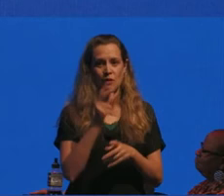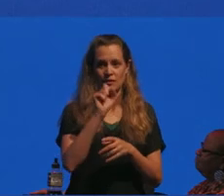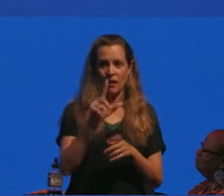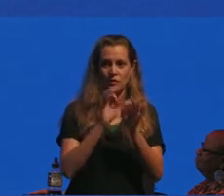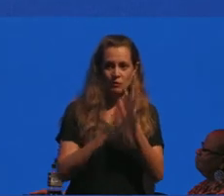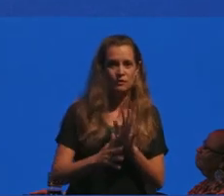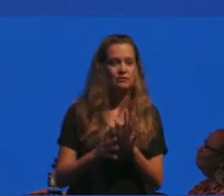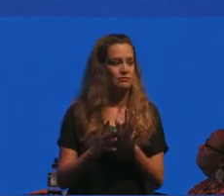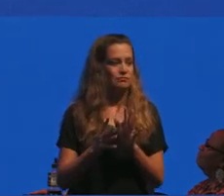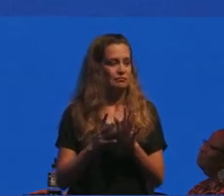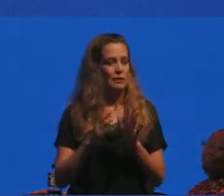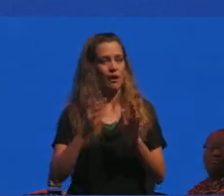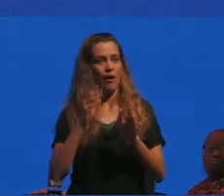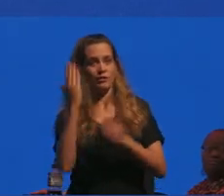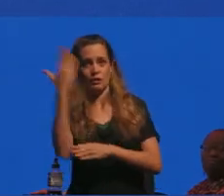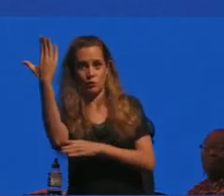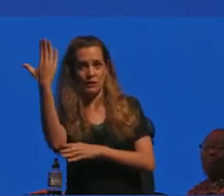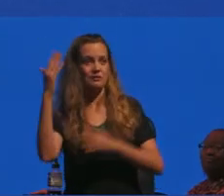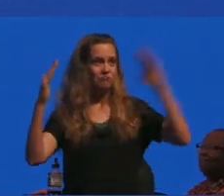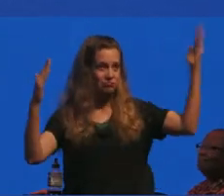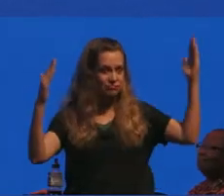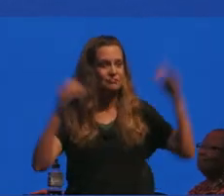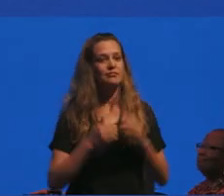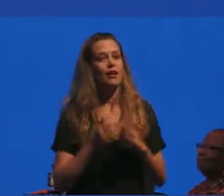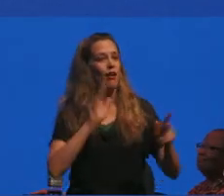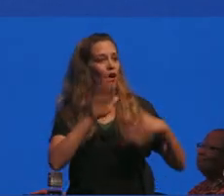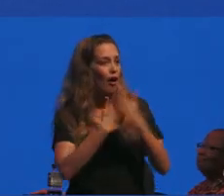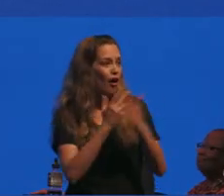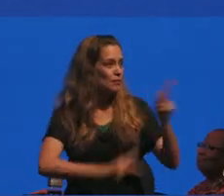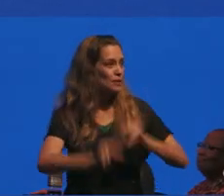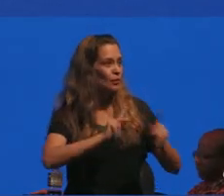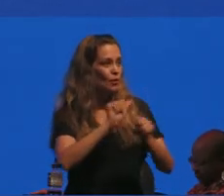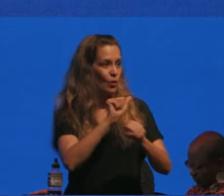been on the screens and to all of the people who are working to make today